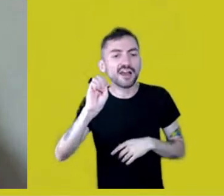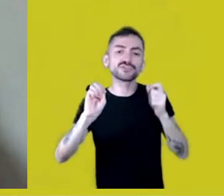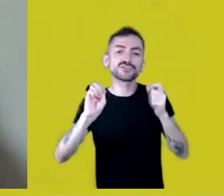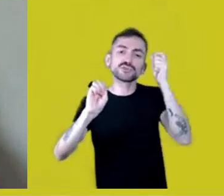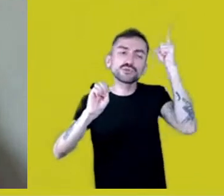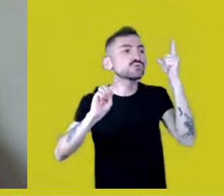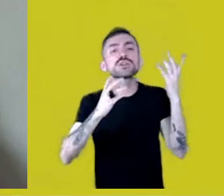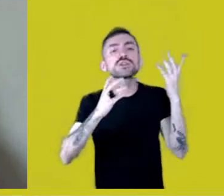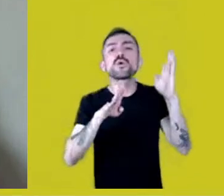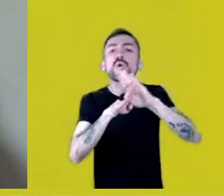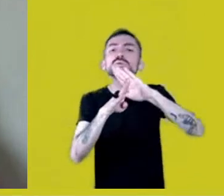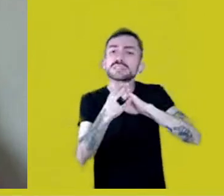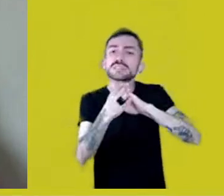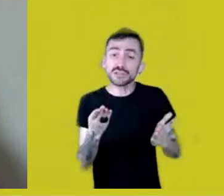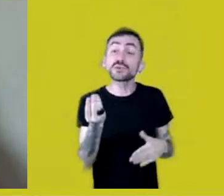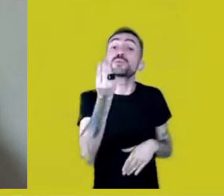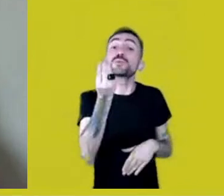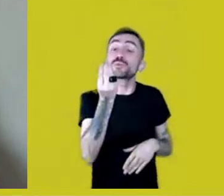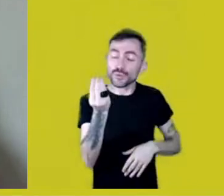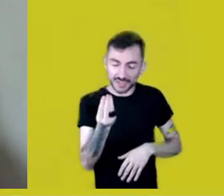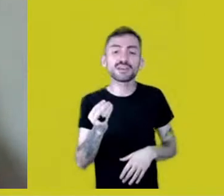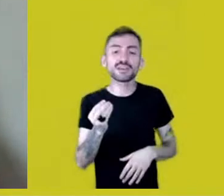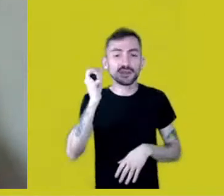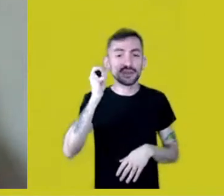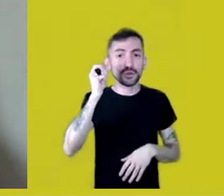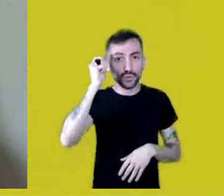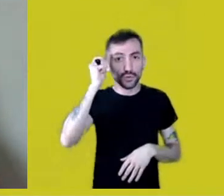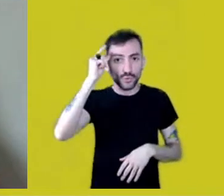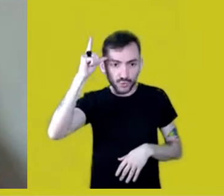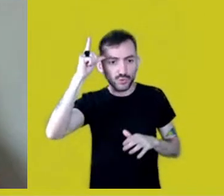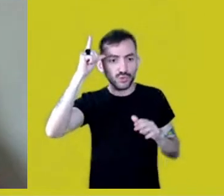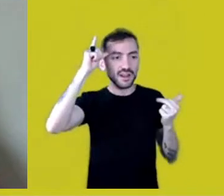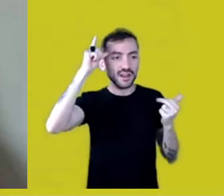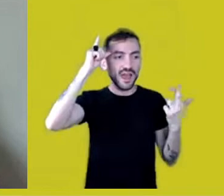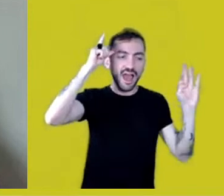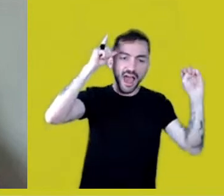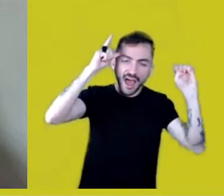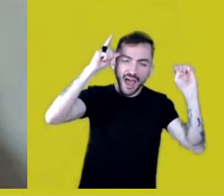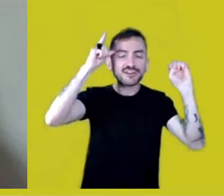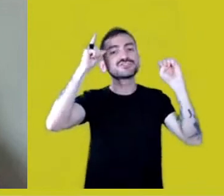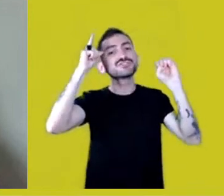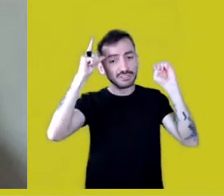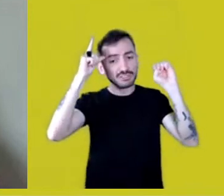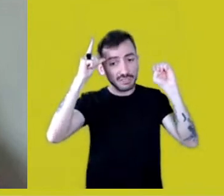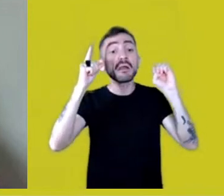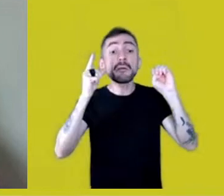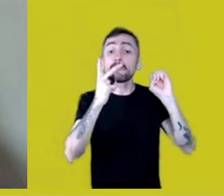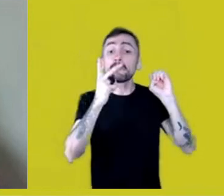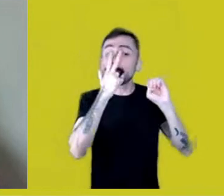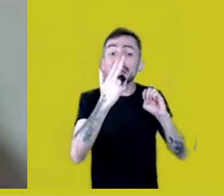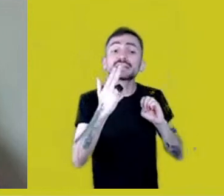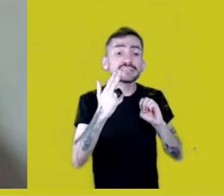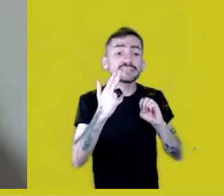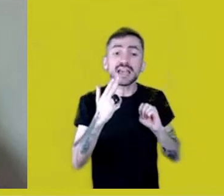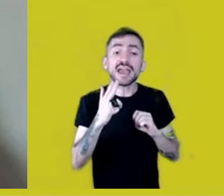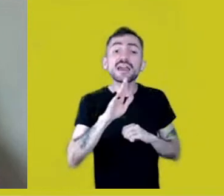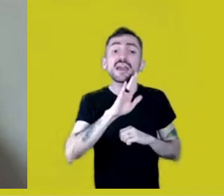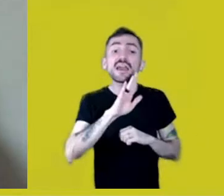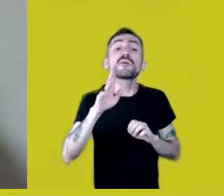Many times, what we call art and culture is much more than symbolic